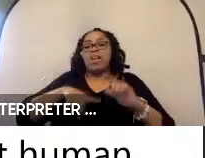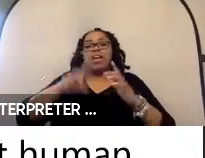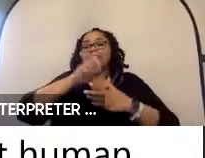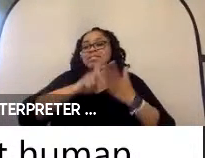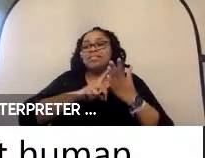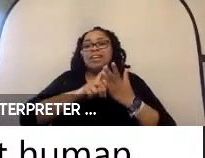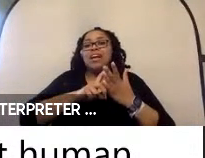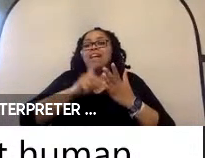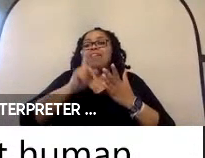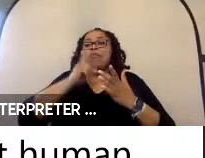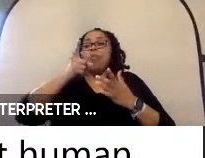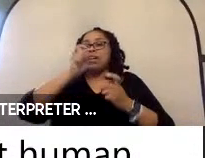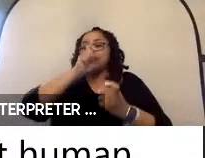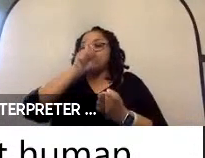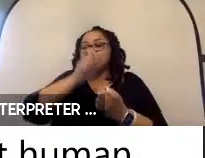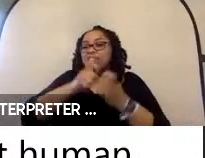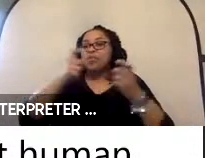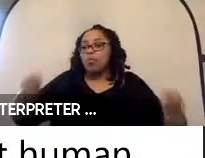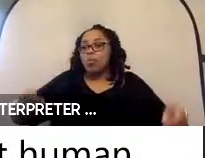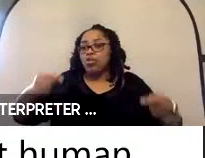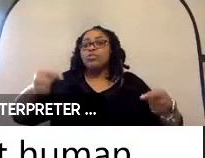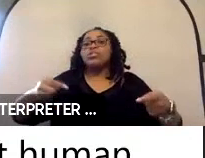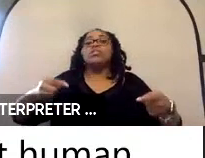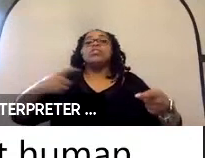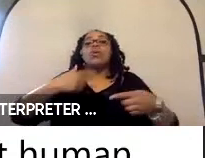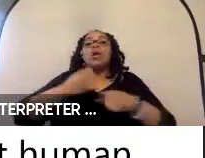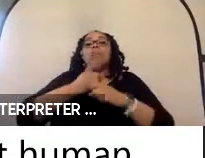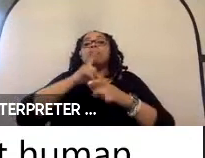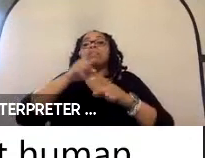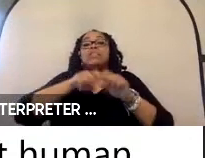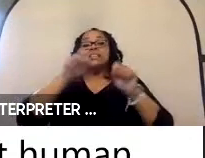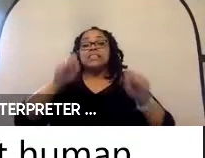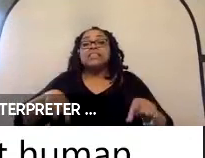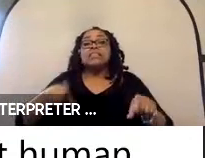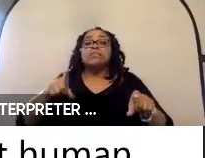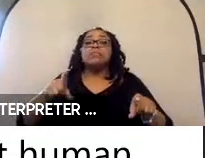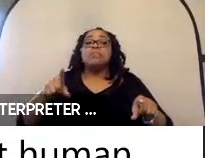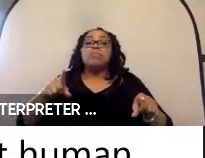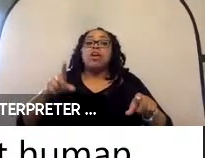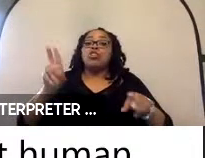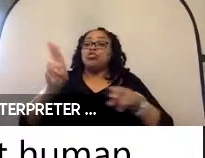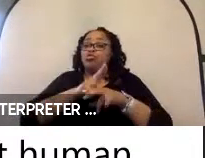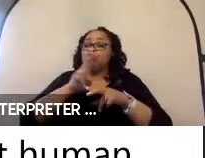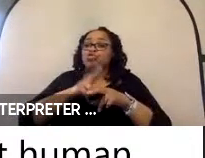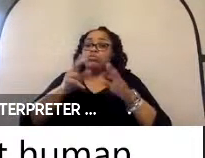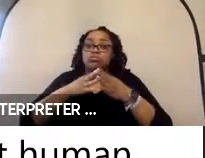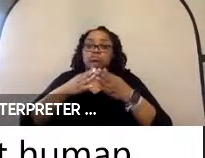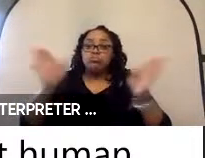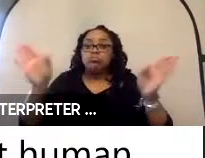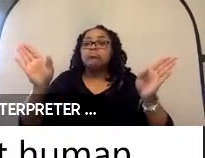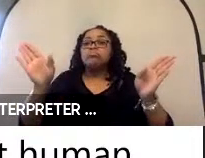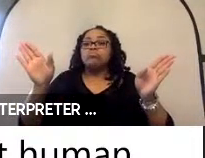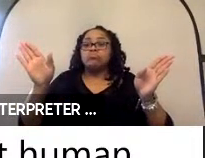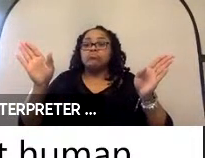one specific wheelchair, so we have to make the system as usable across the board as we